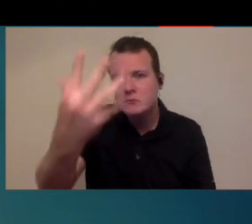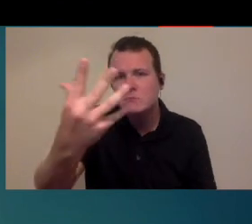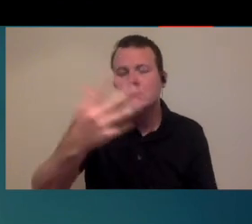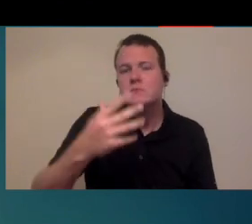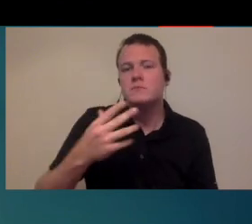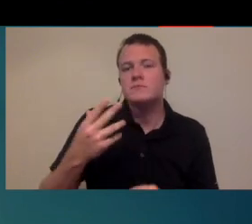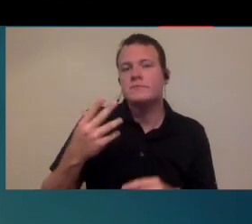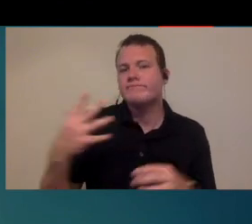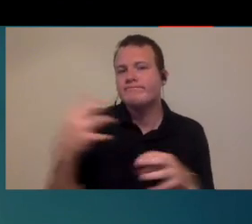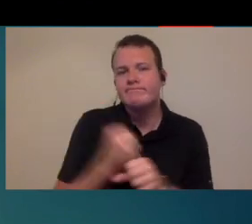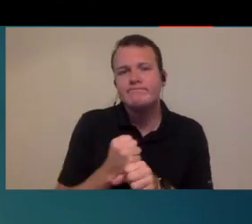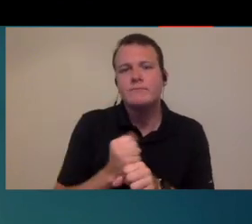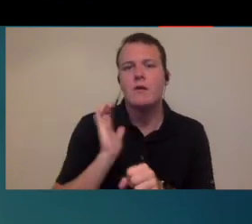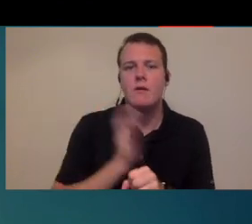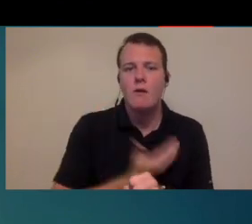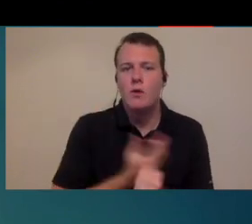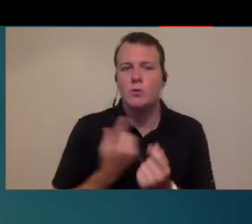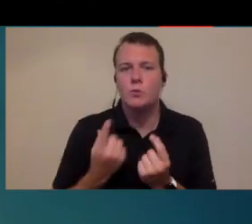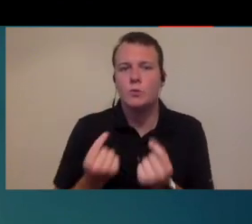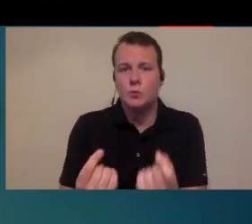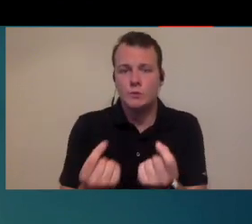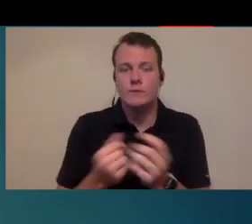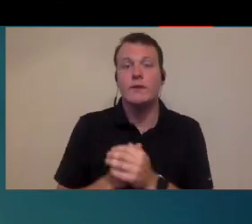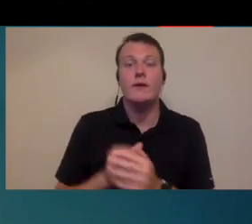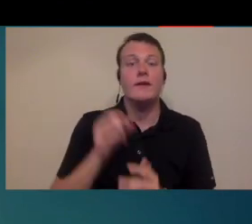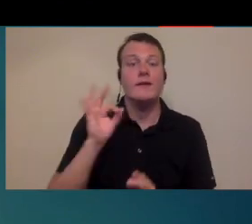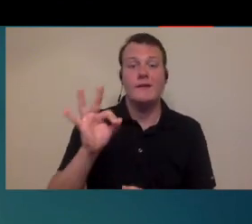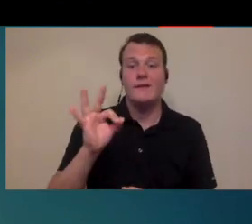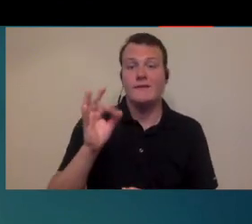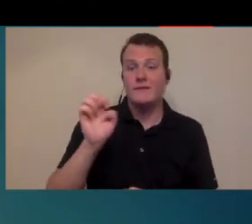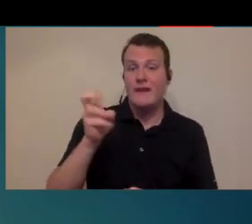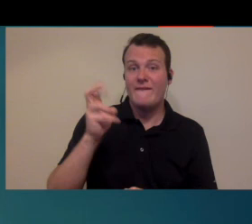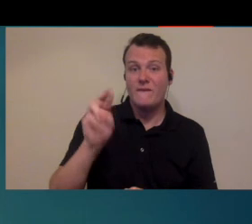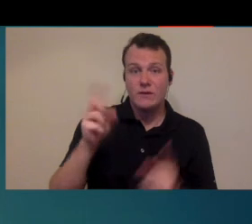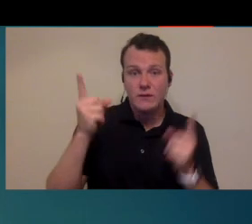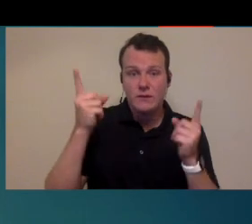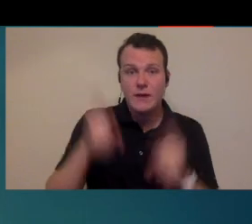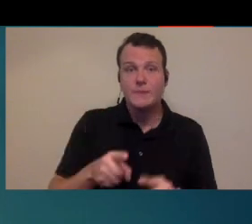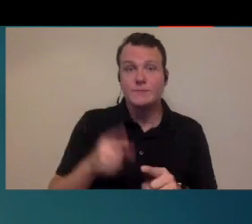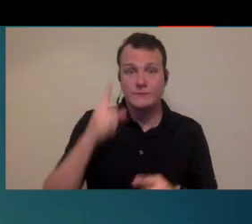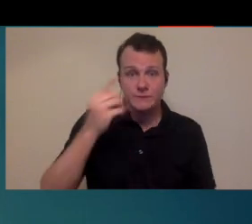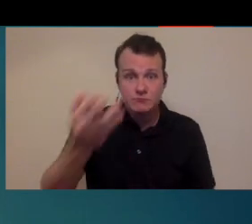I guess description of what we're doing so if this ever happens you guys can